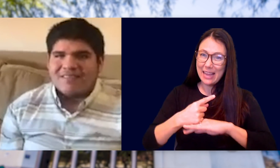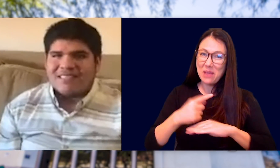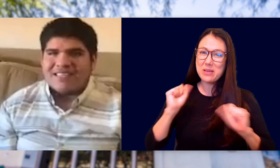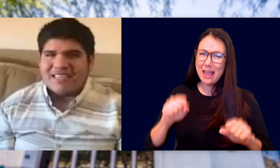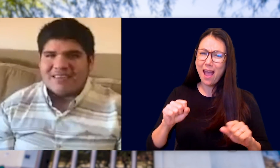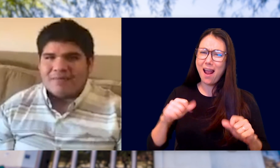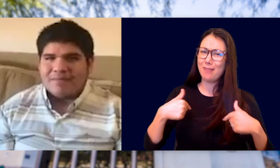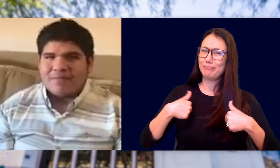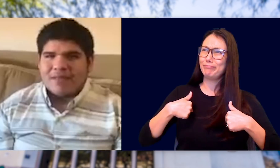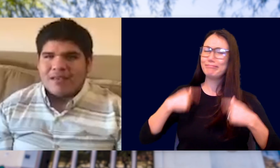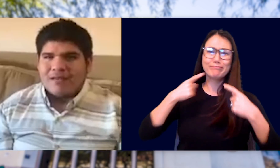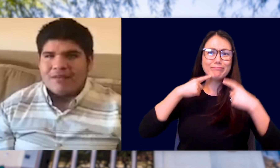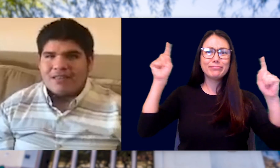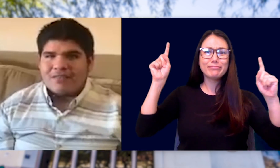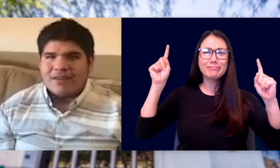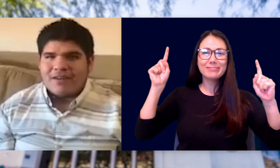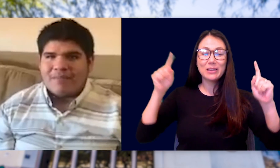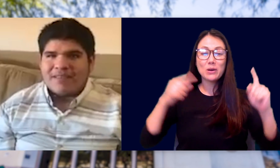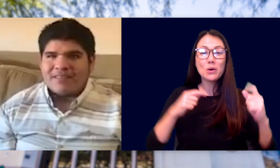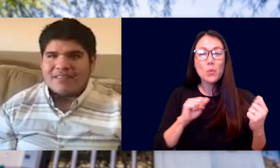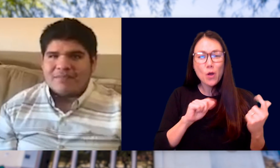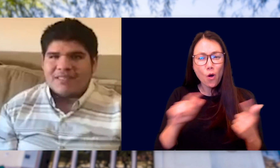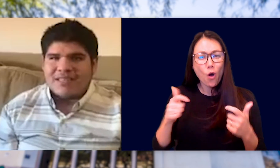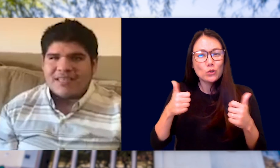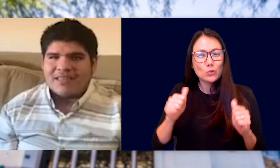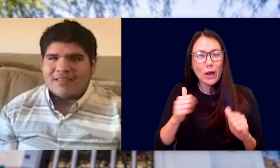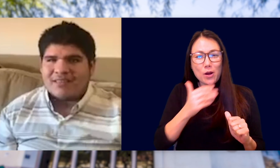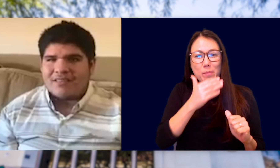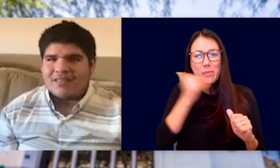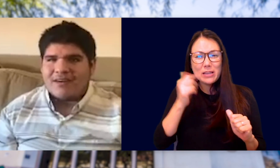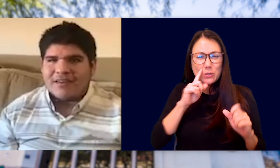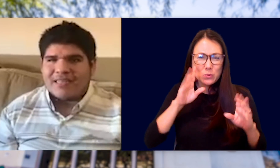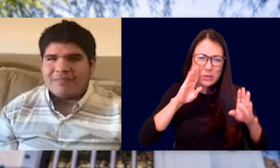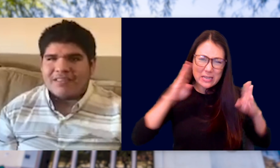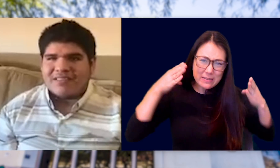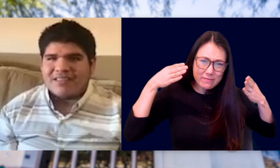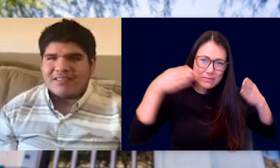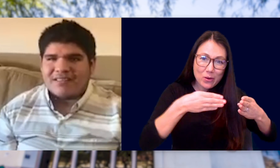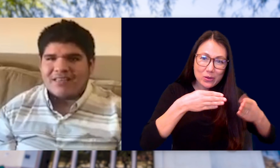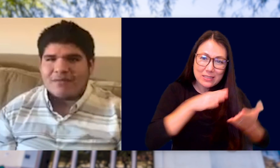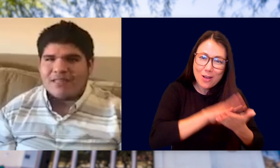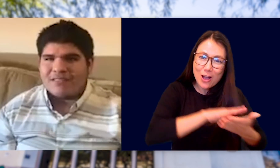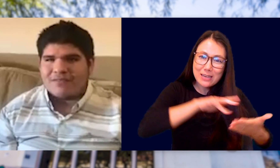WE DID IT! WE ALL TRIED OUR BEST TO BE DEDICATED TO OUR ACADEMIC STUDIES AS WELL AS FINDING